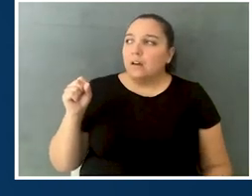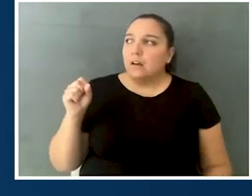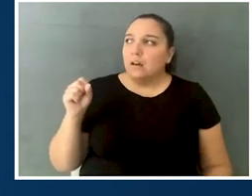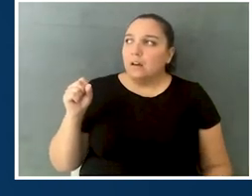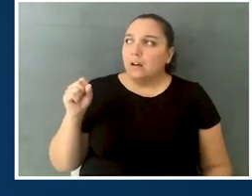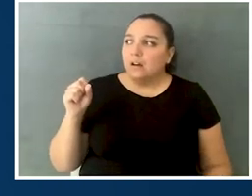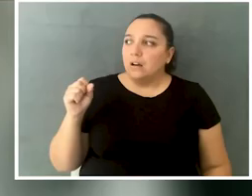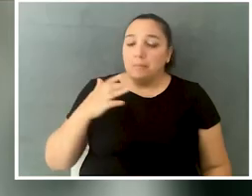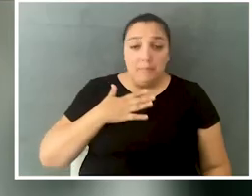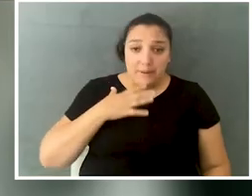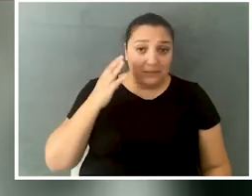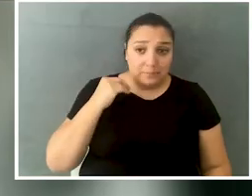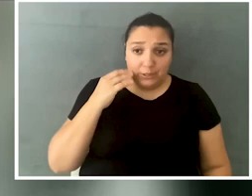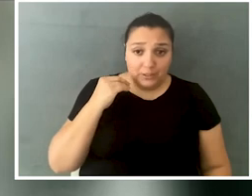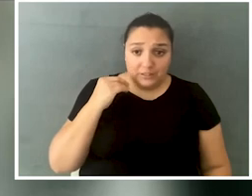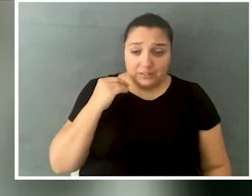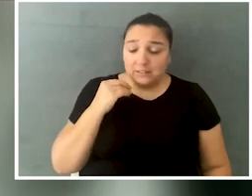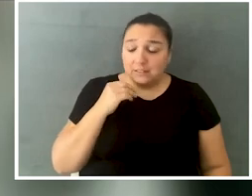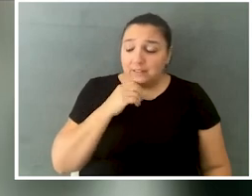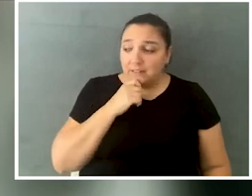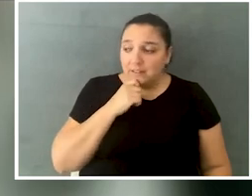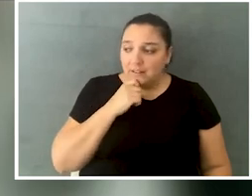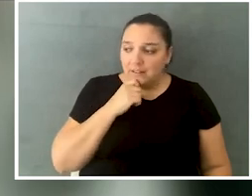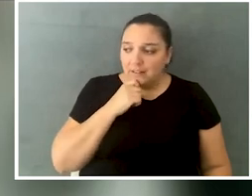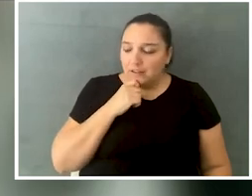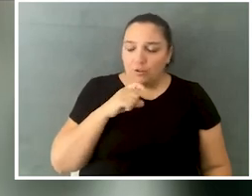the experience that I had was so sort of extreme